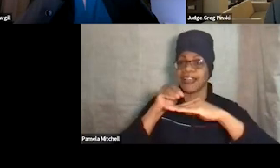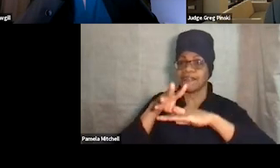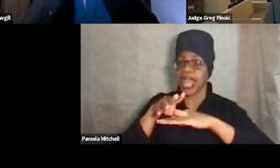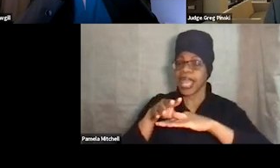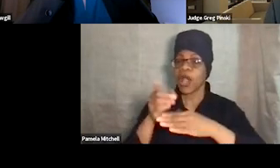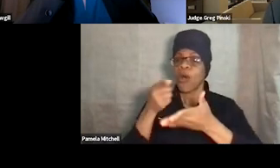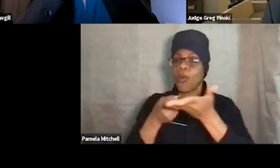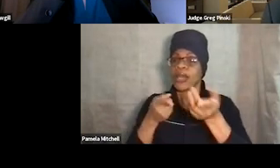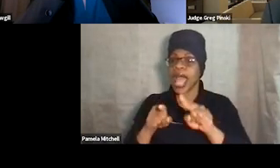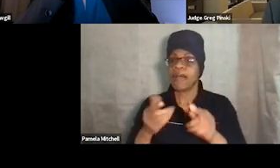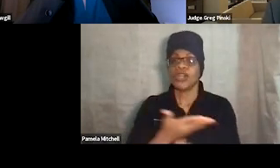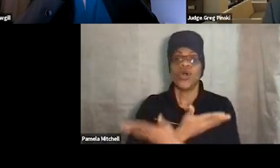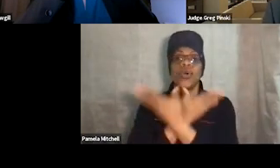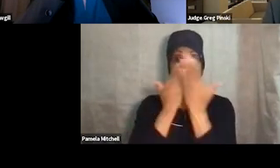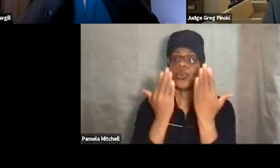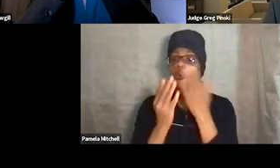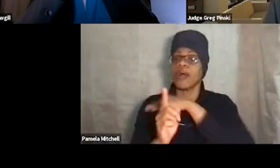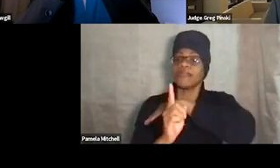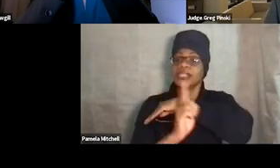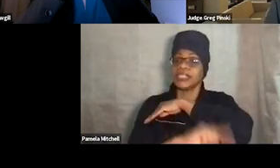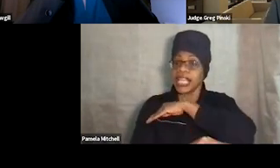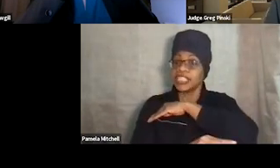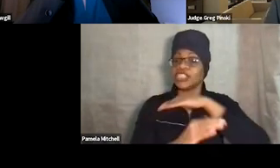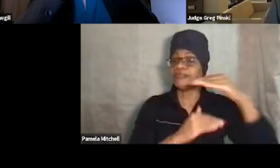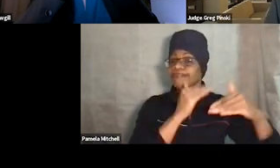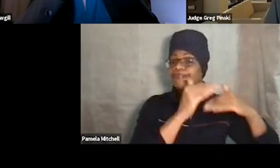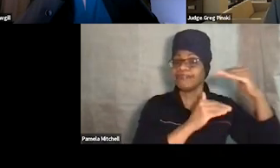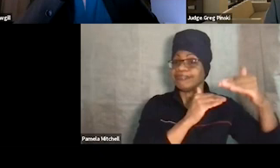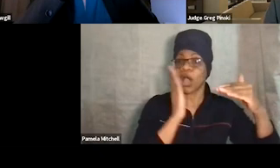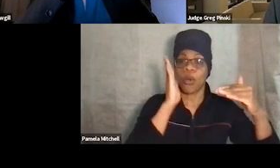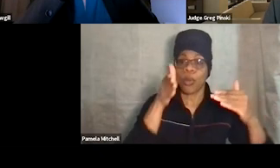none of the progression of sanctions that you have will change any behaviors.